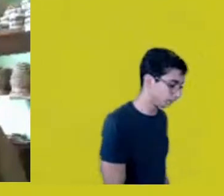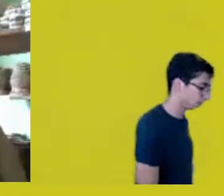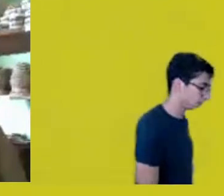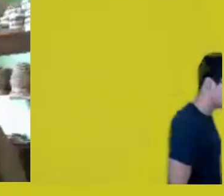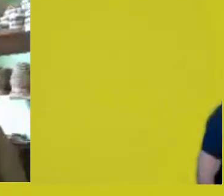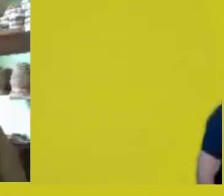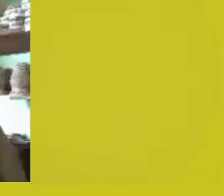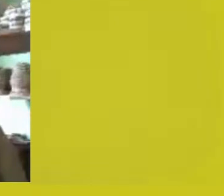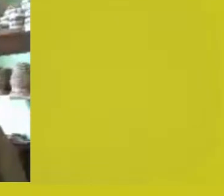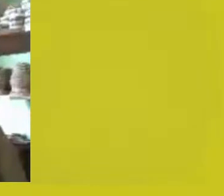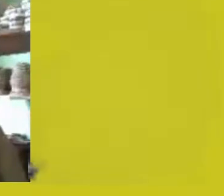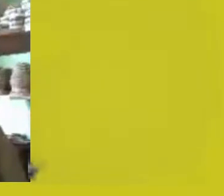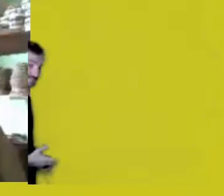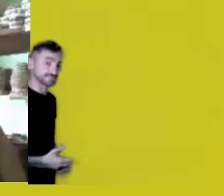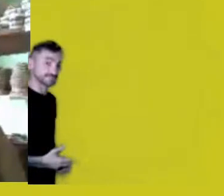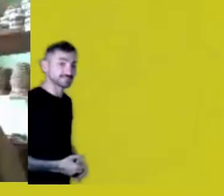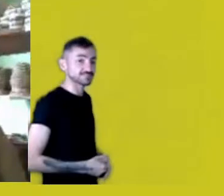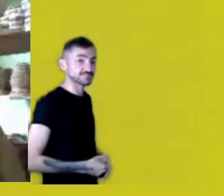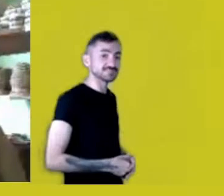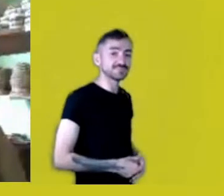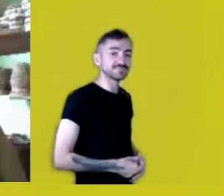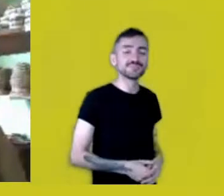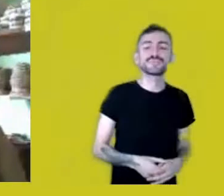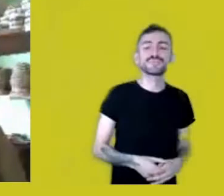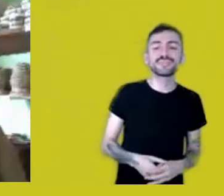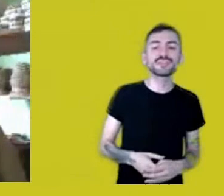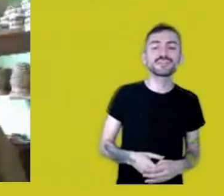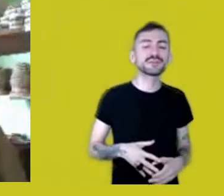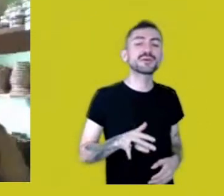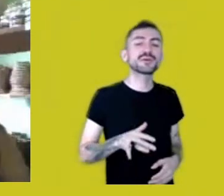is known worldwide, internationally.